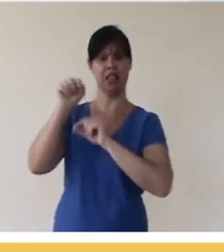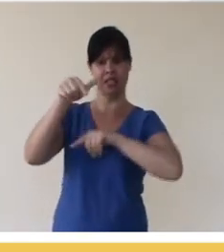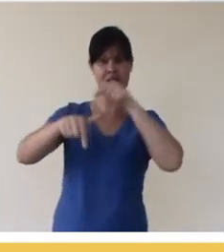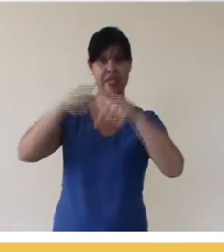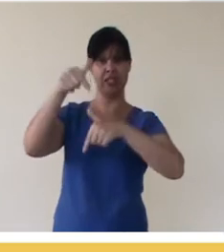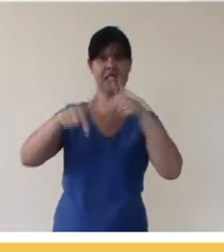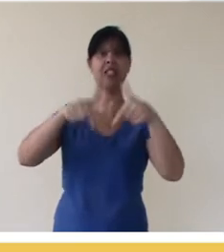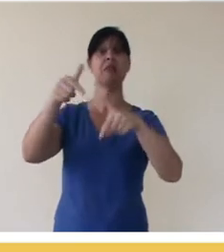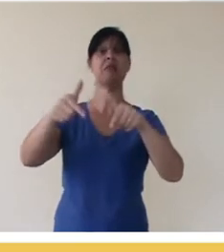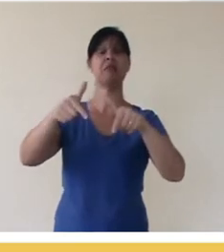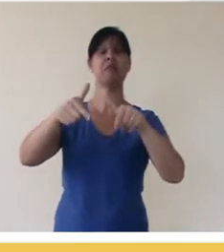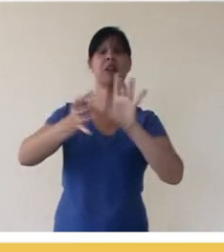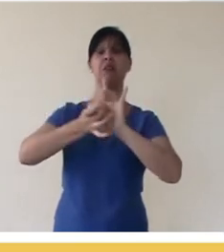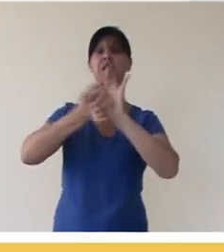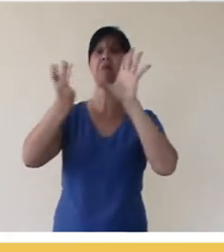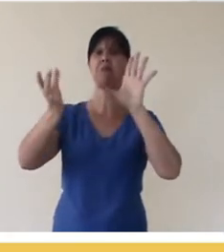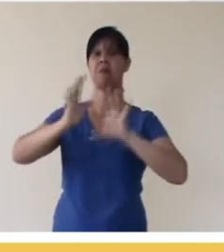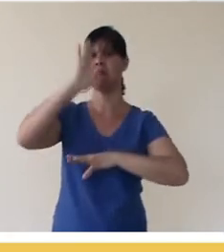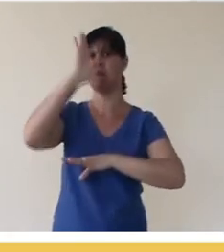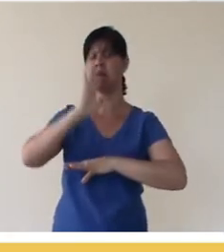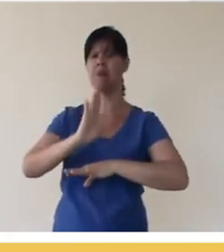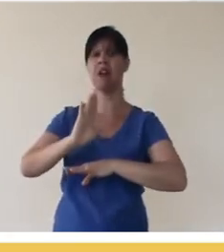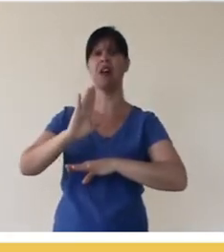right afterwards is saying "This work is licensed under the License